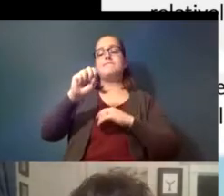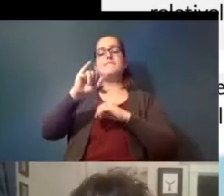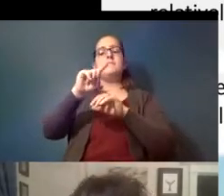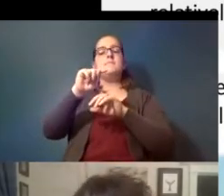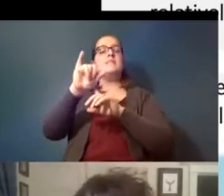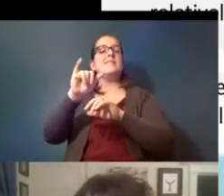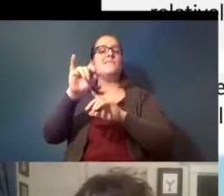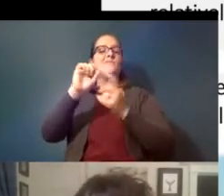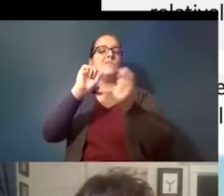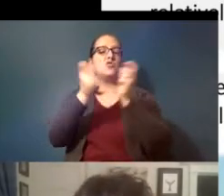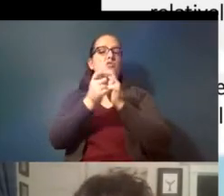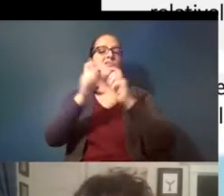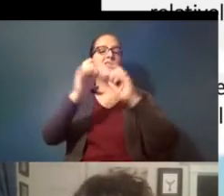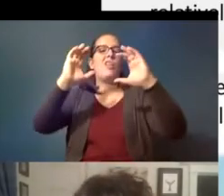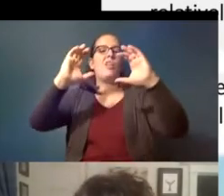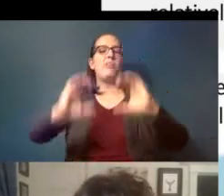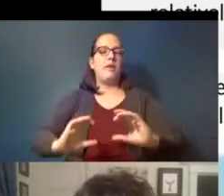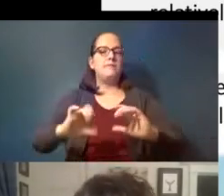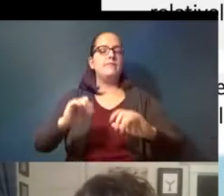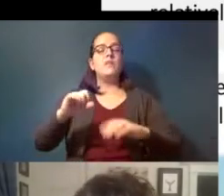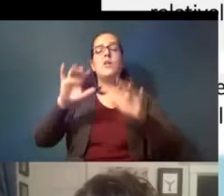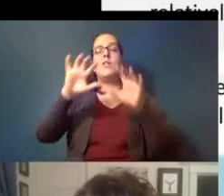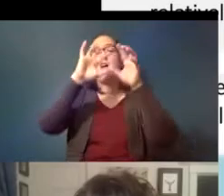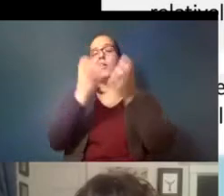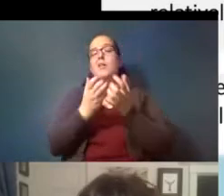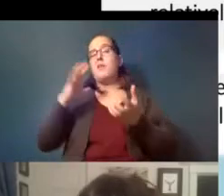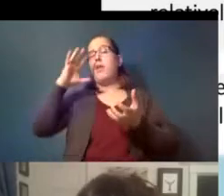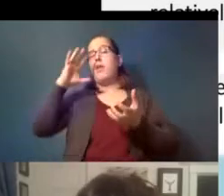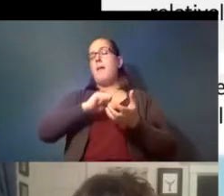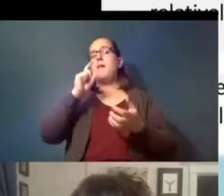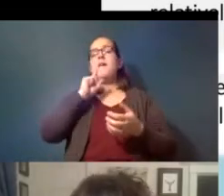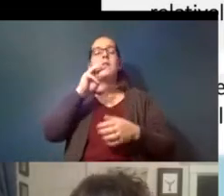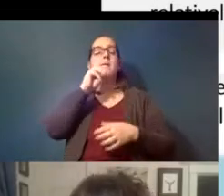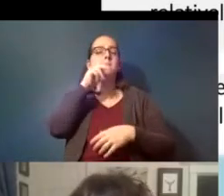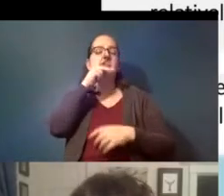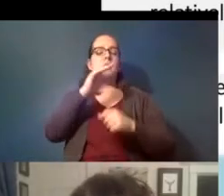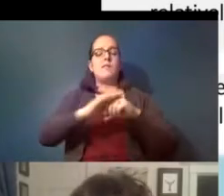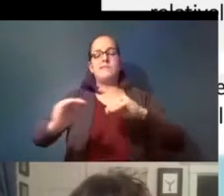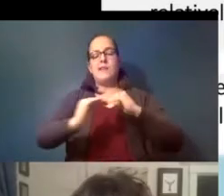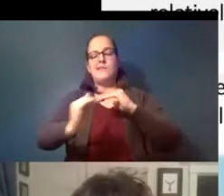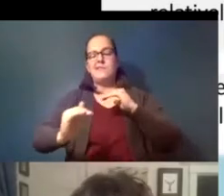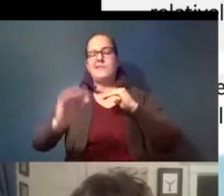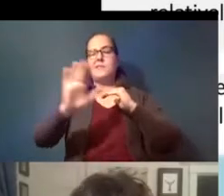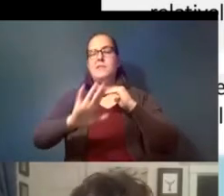and so the global estimate for microplastics on the seafloor is about 14 million tons and